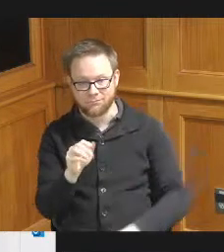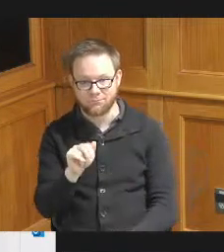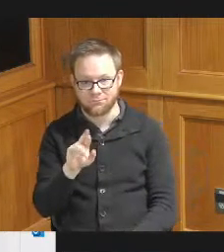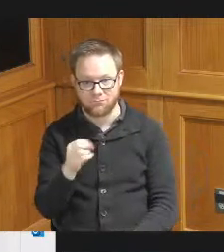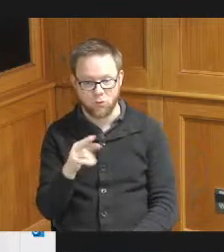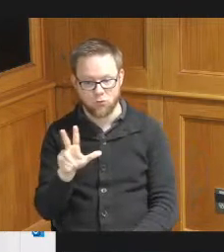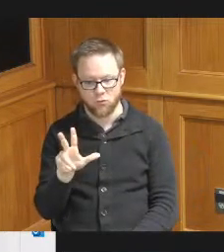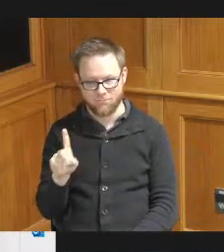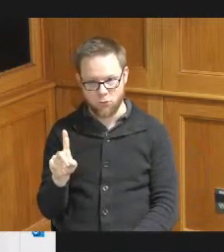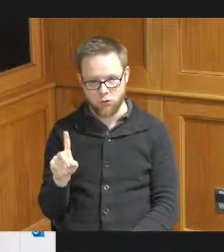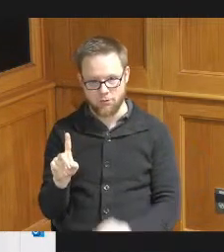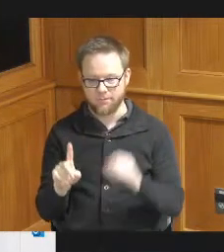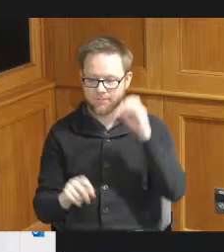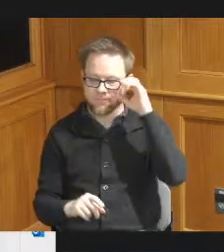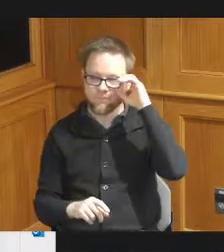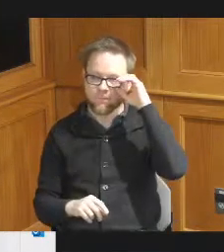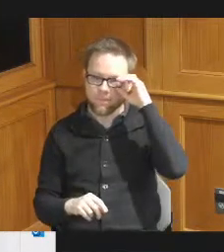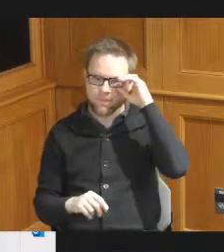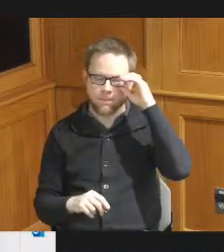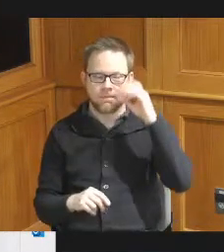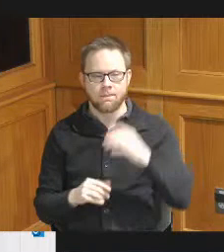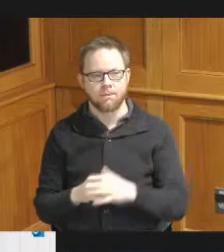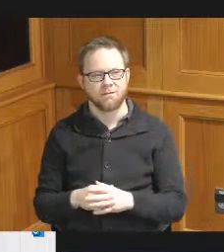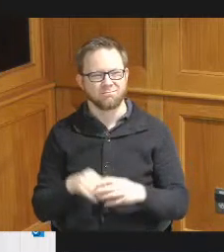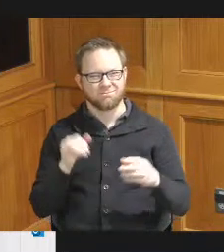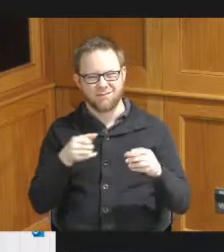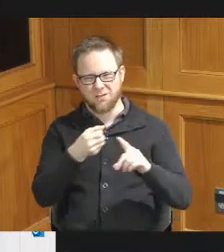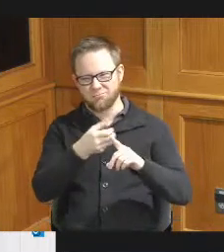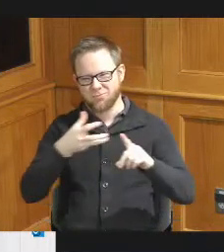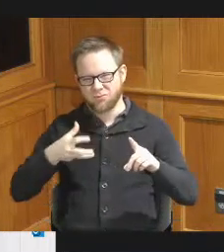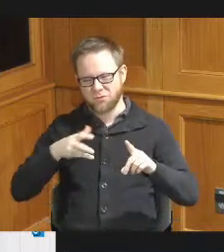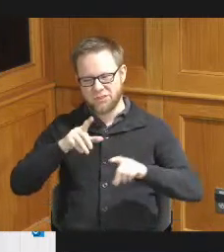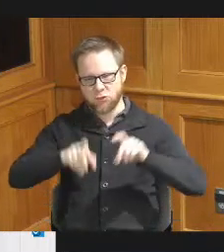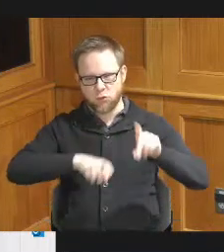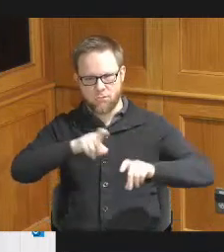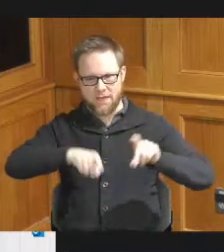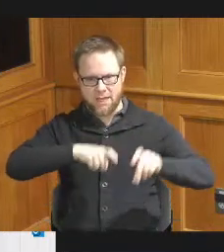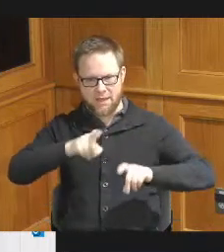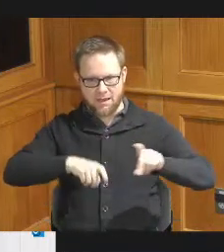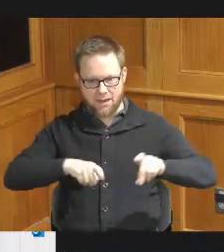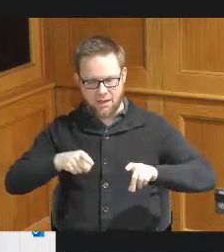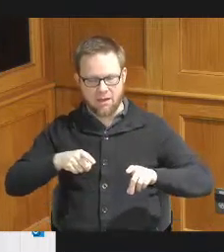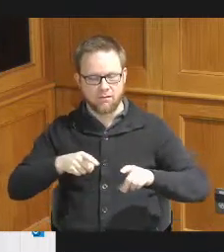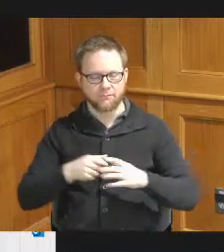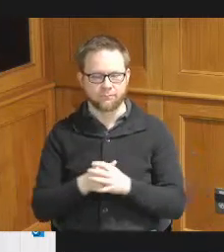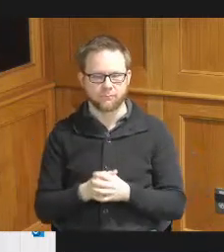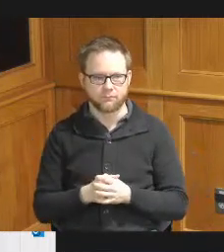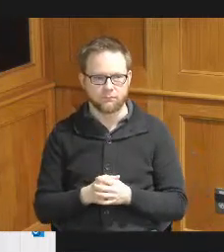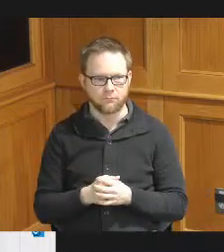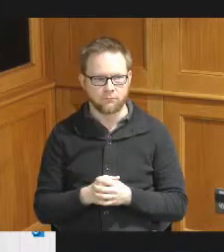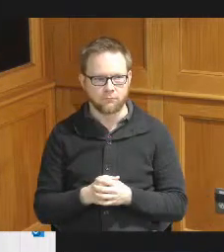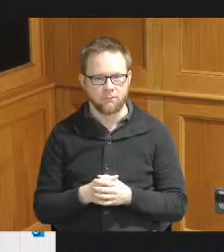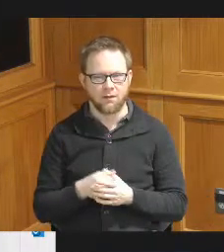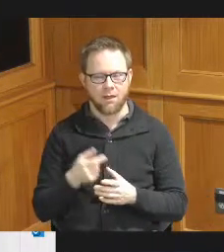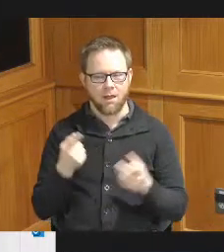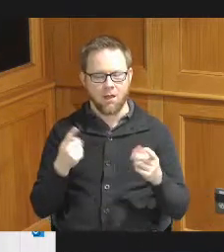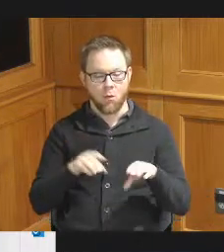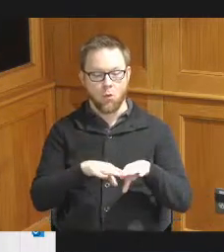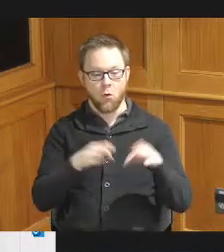and here I will talk a little bit about the survey that we opened in January the end of January